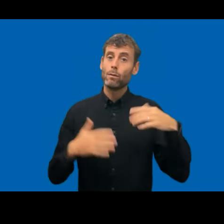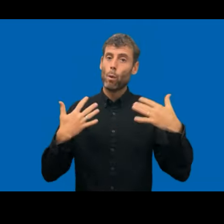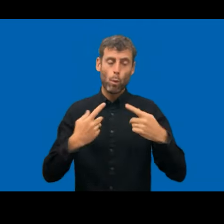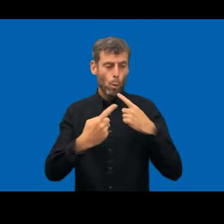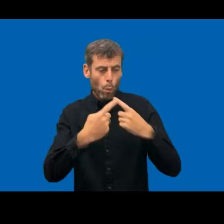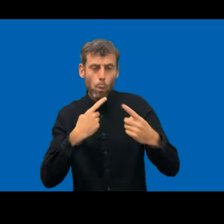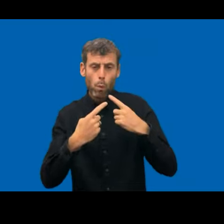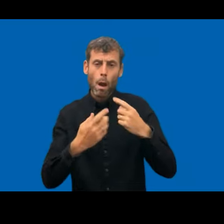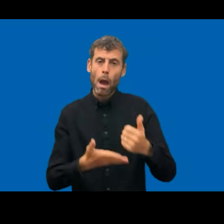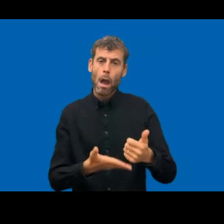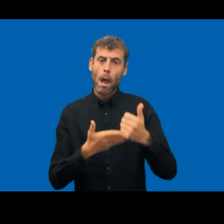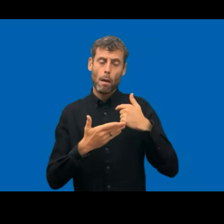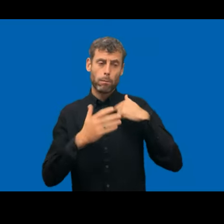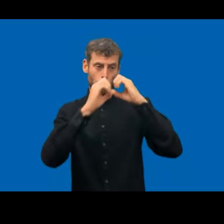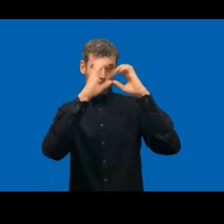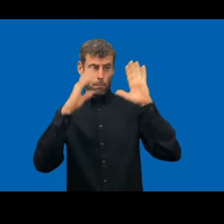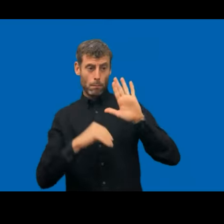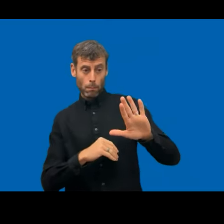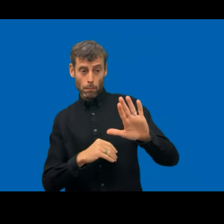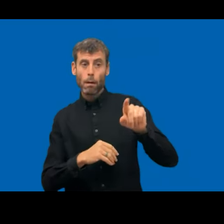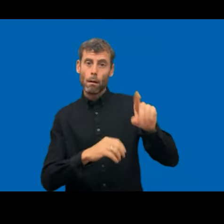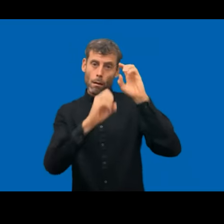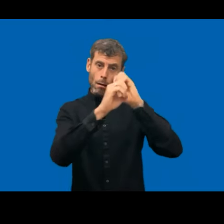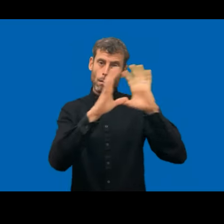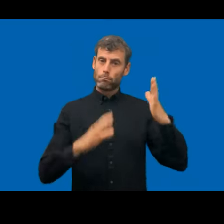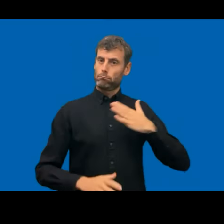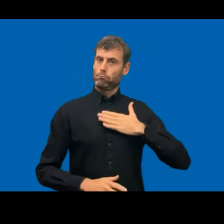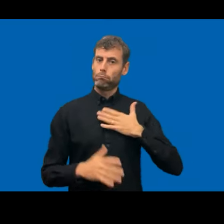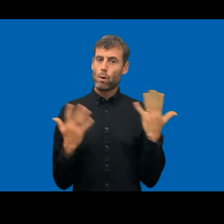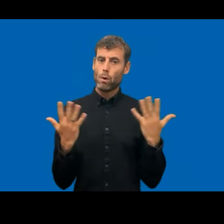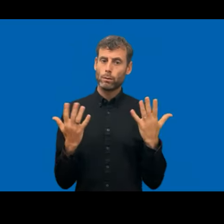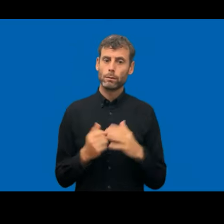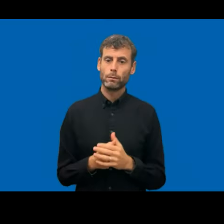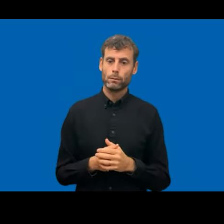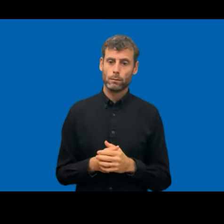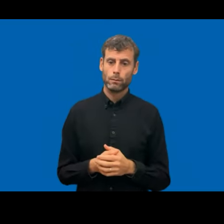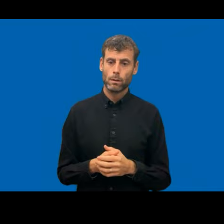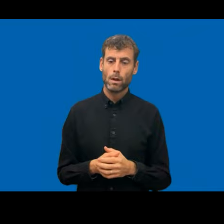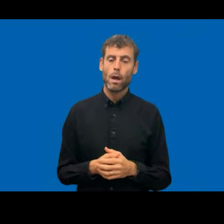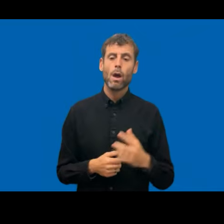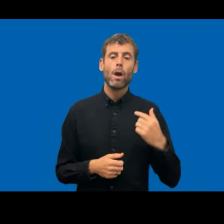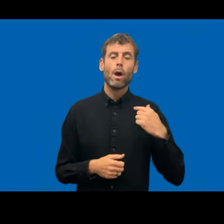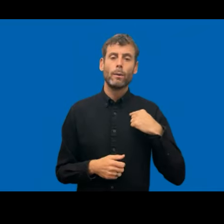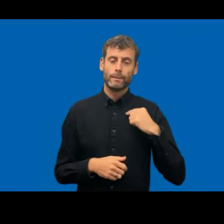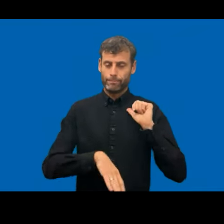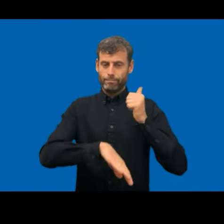Yes. And we chose this approach, as you said to present